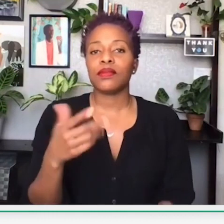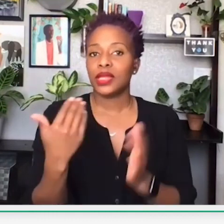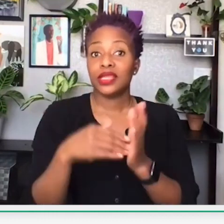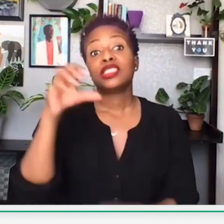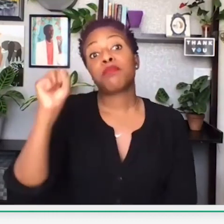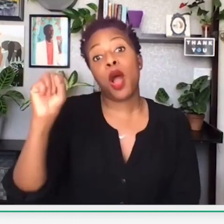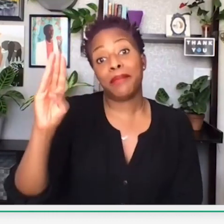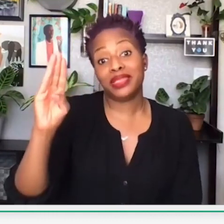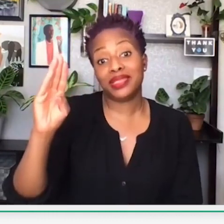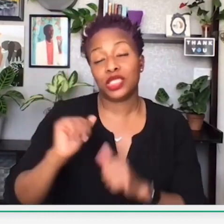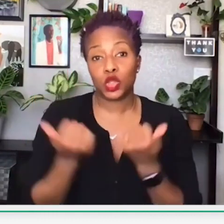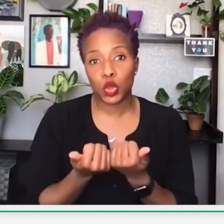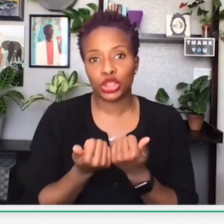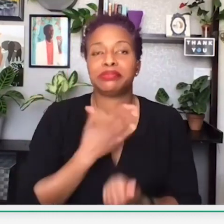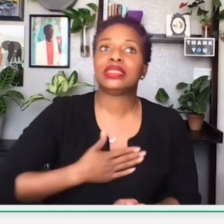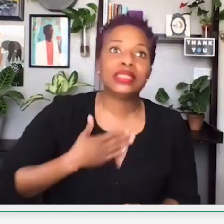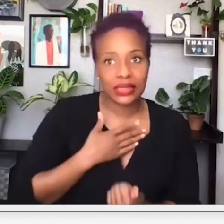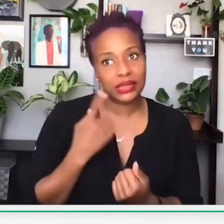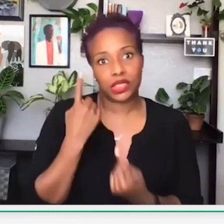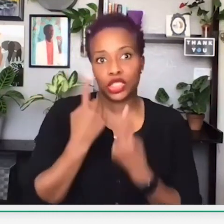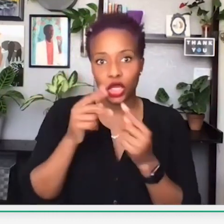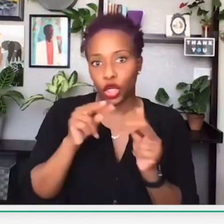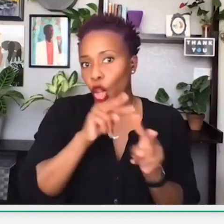So I'm just on that waiting list. So then there’s the SBA,